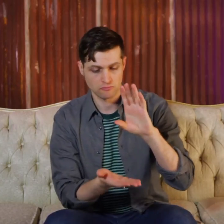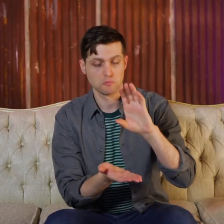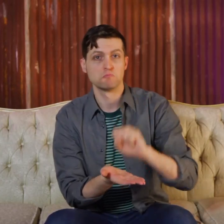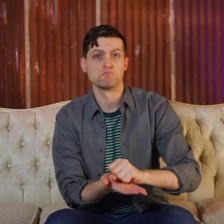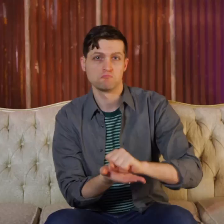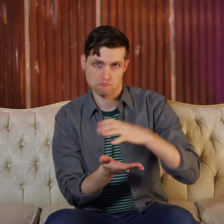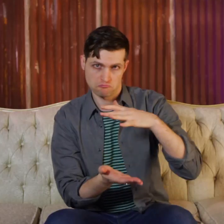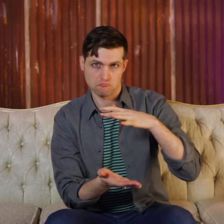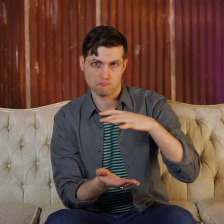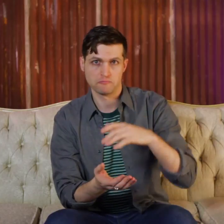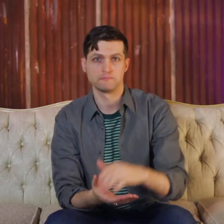(CymaSpace's sign name)